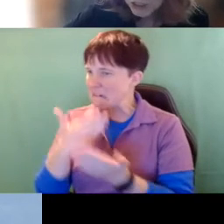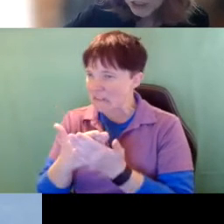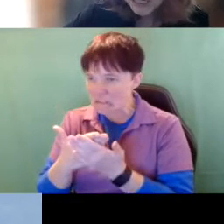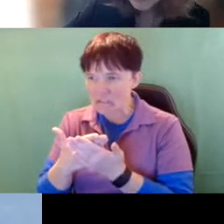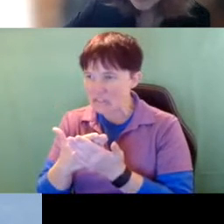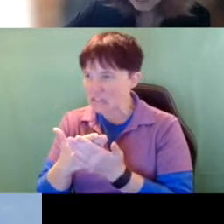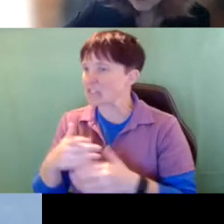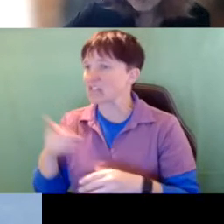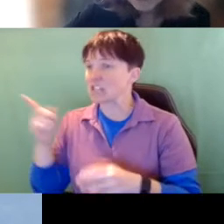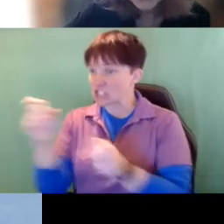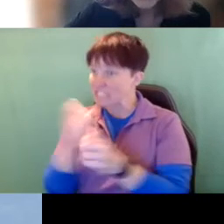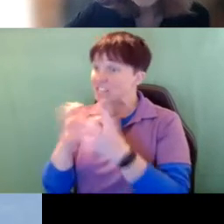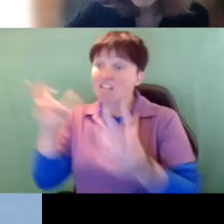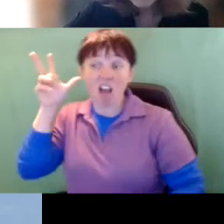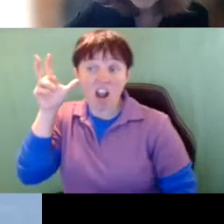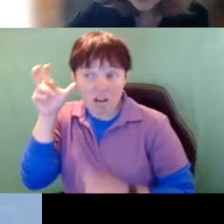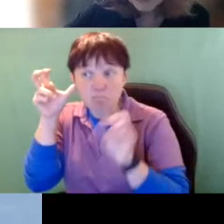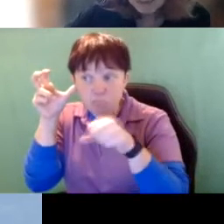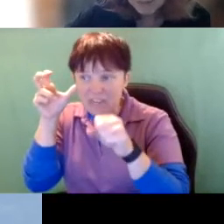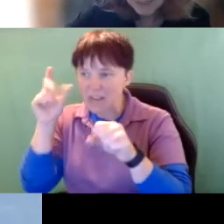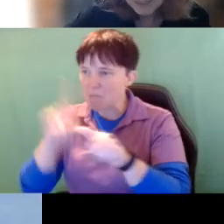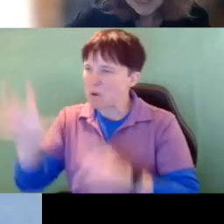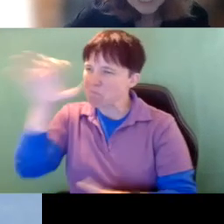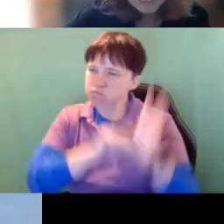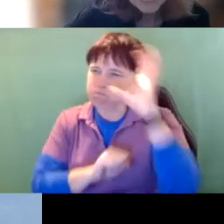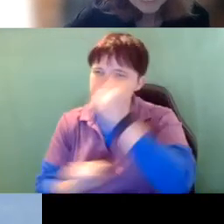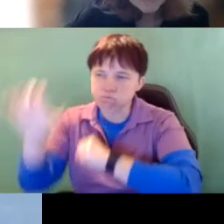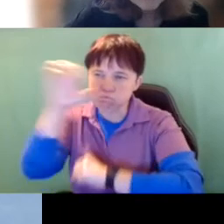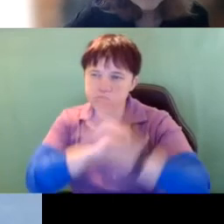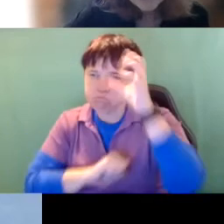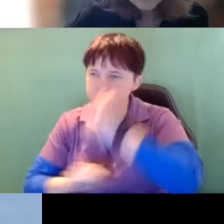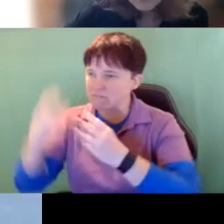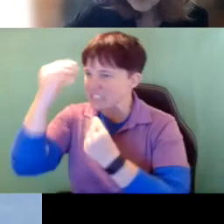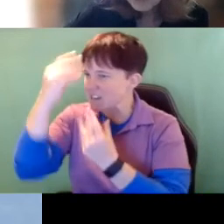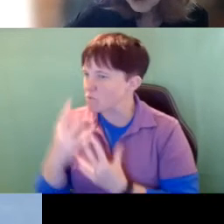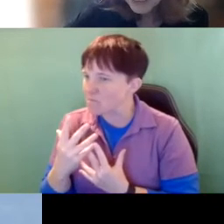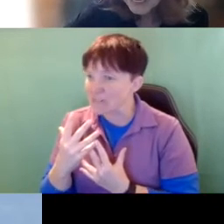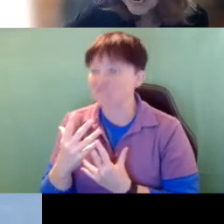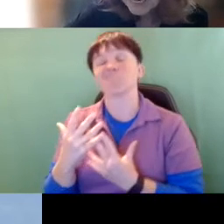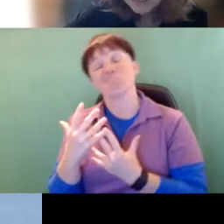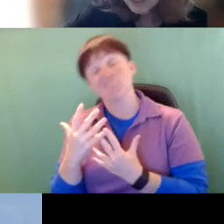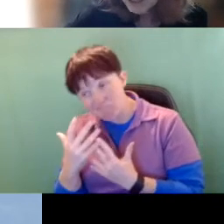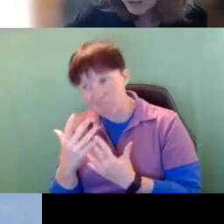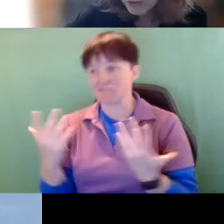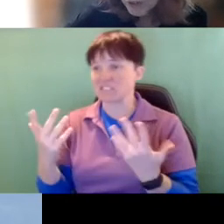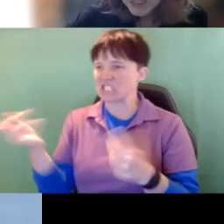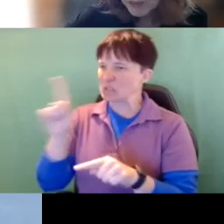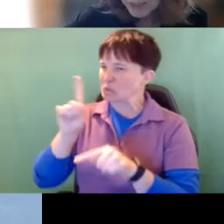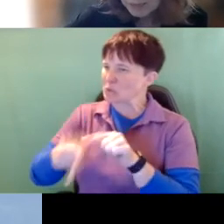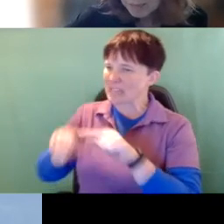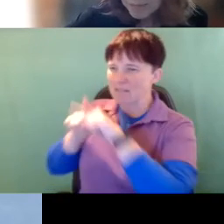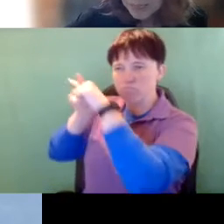She gets a lot of it. but she misses a lot of it, and therefore she can't use her hearing